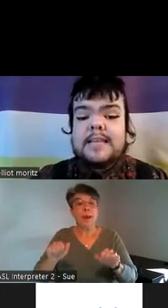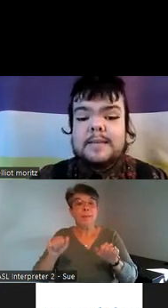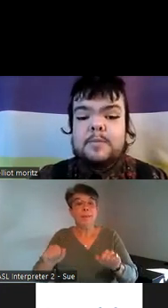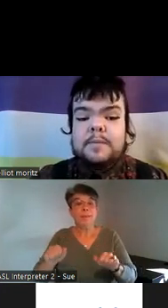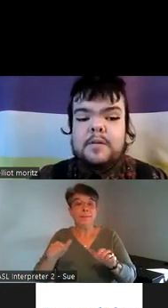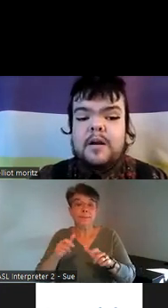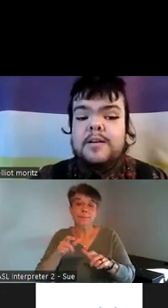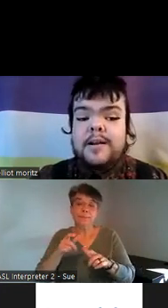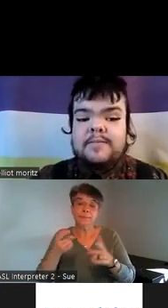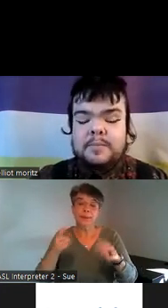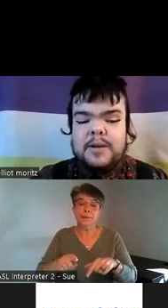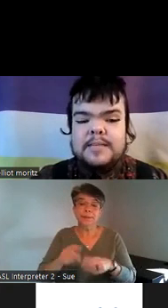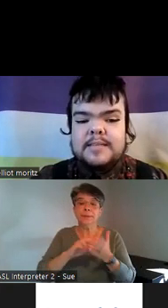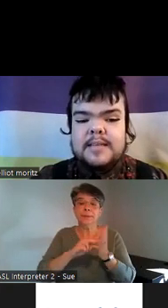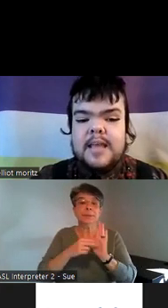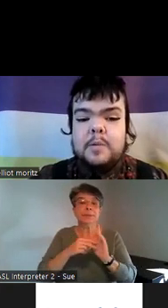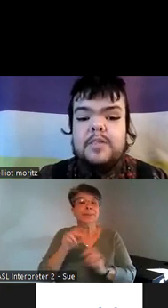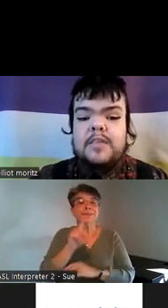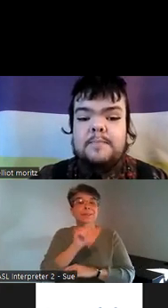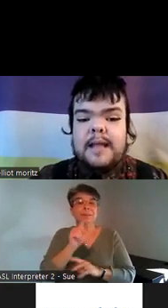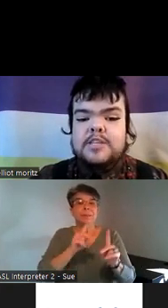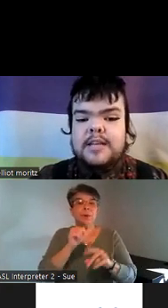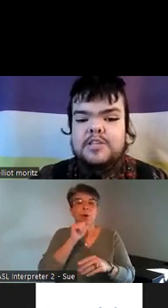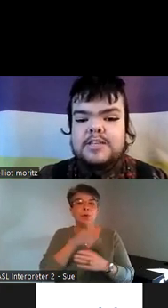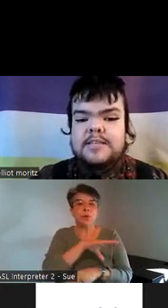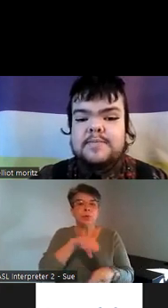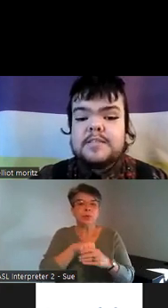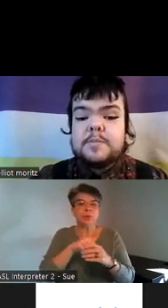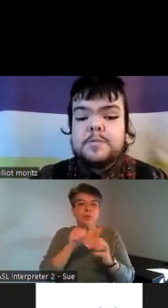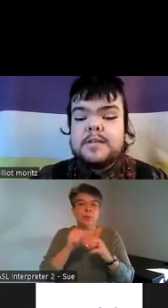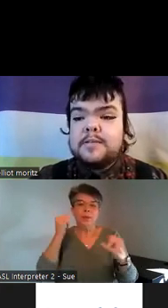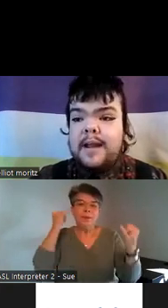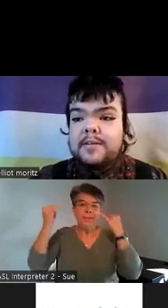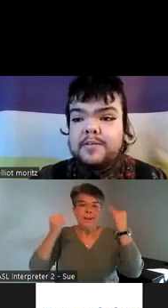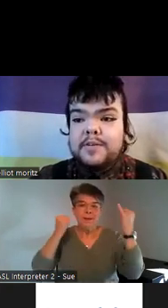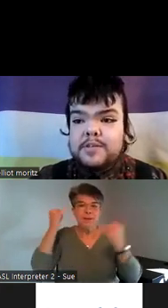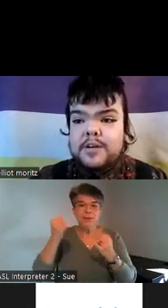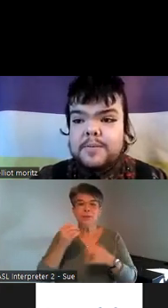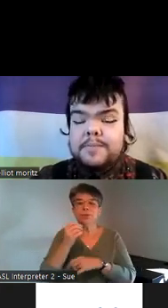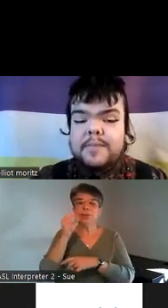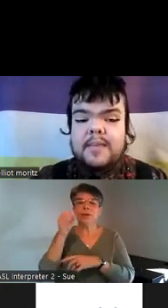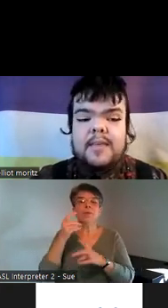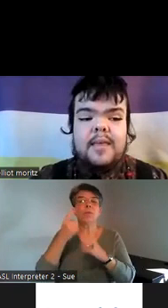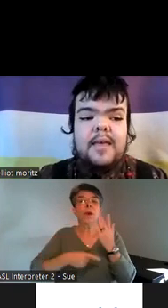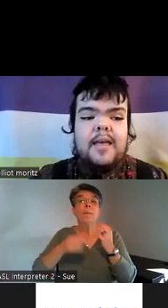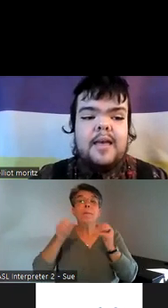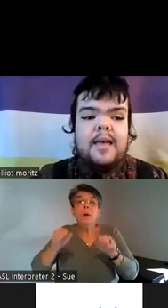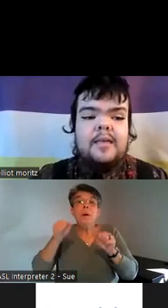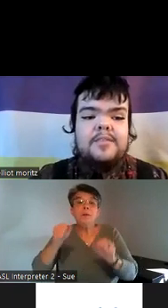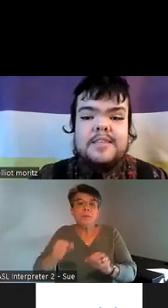disabled people are not even present within the imaginations of a supposedly radical future this